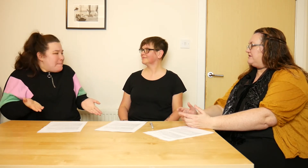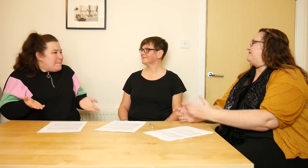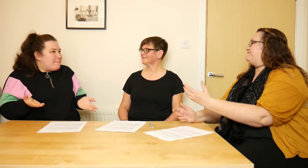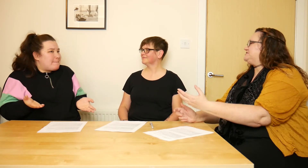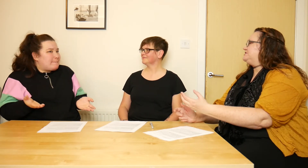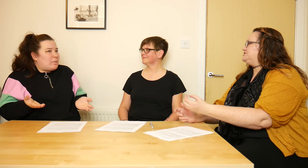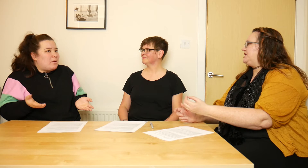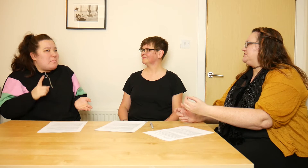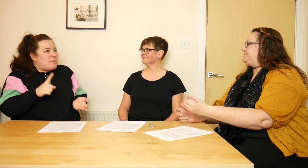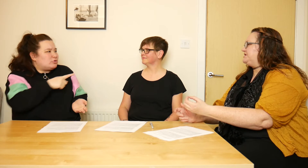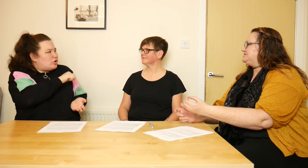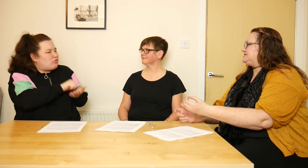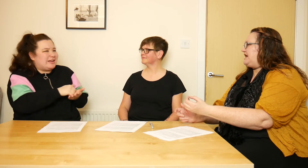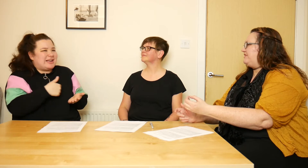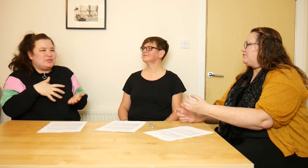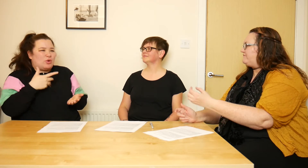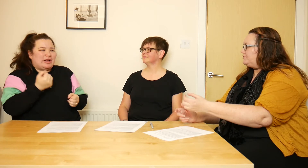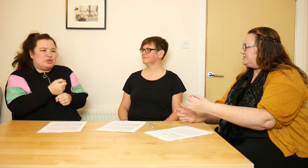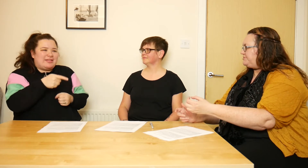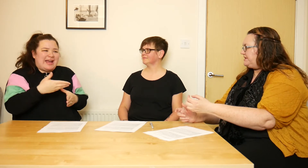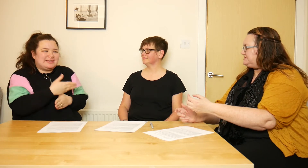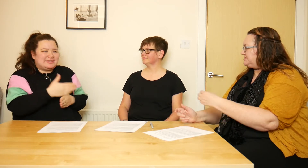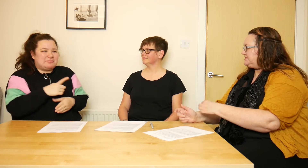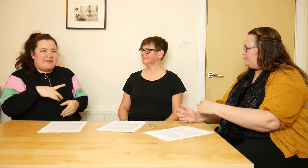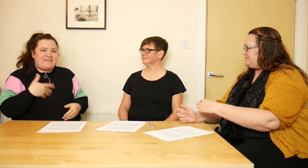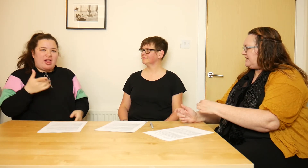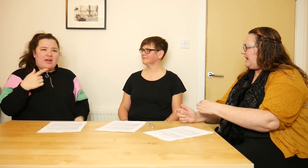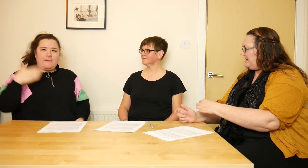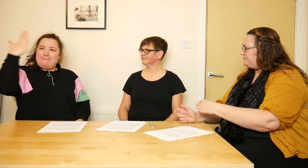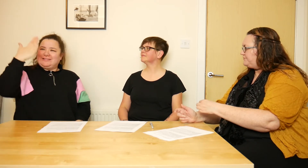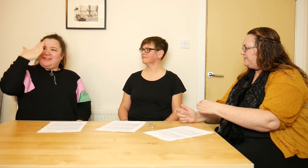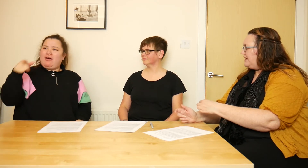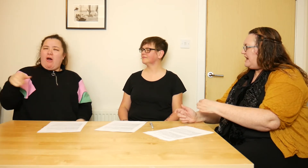For somebody to try and experience that, they'll never experience it in the same way as I have.